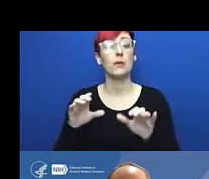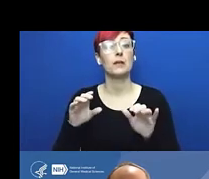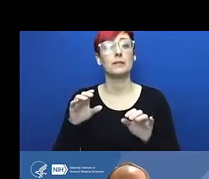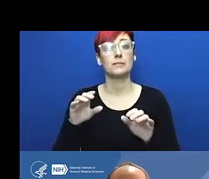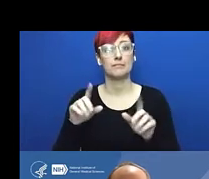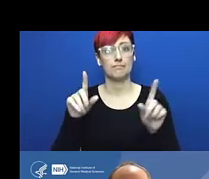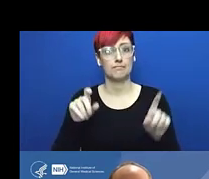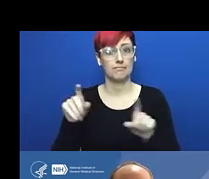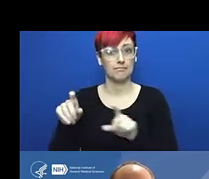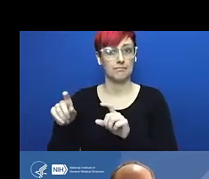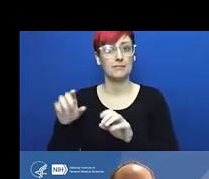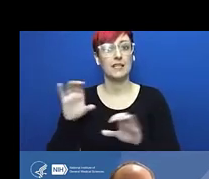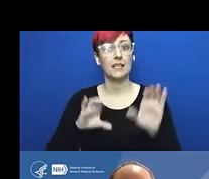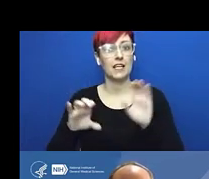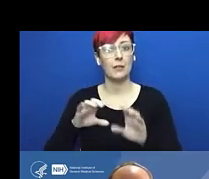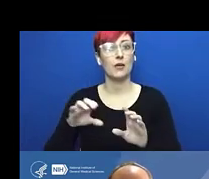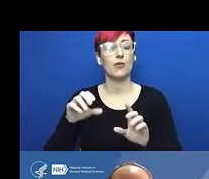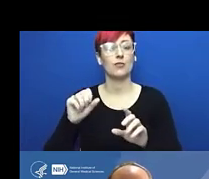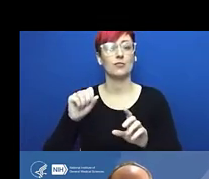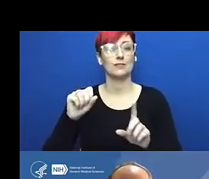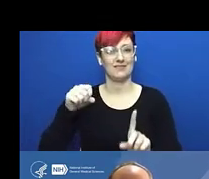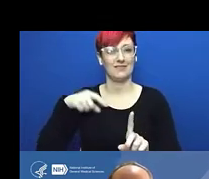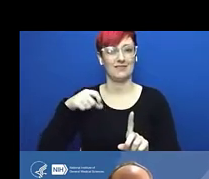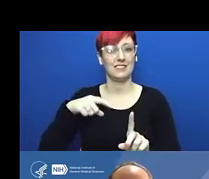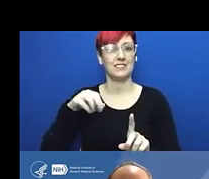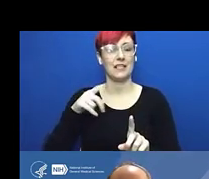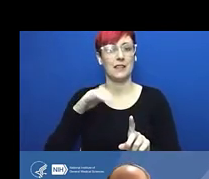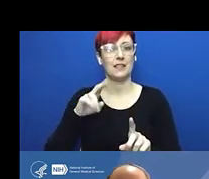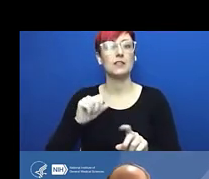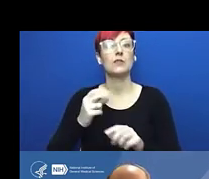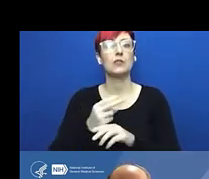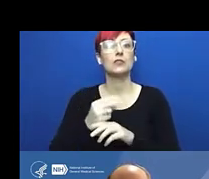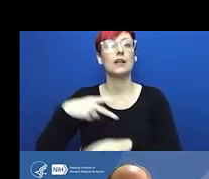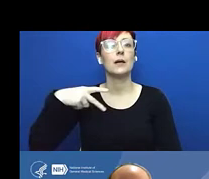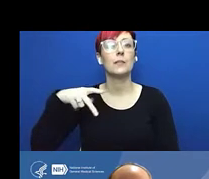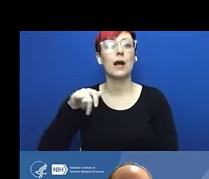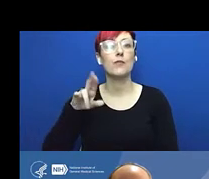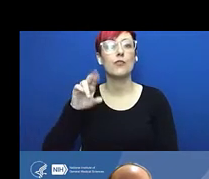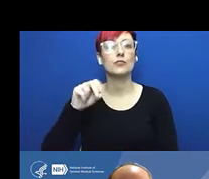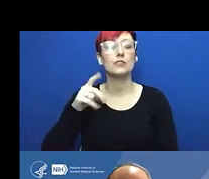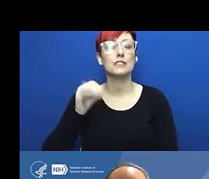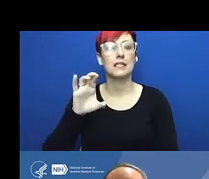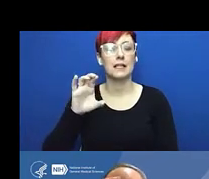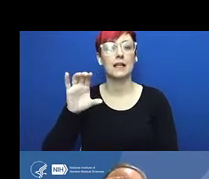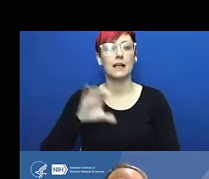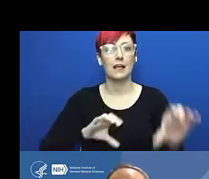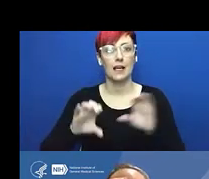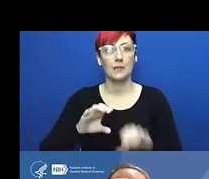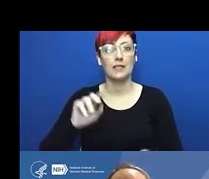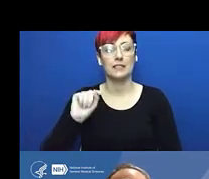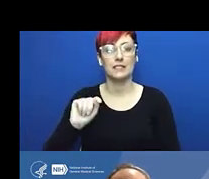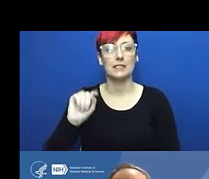Person: Okay, great. To the ASL interpreters,